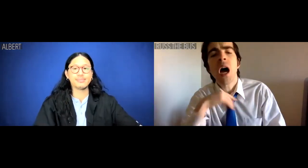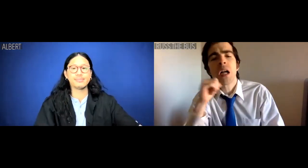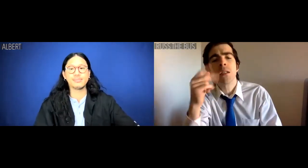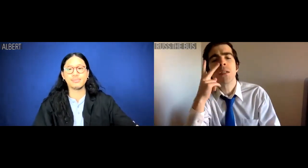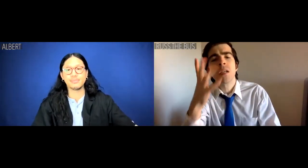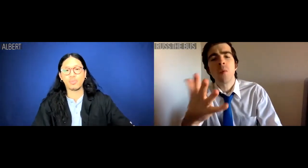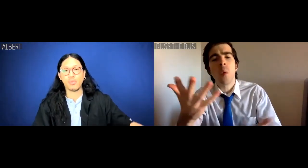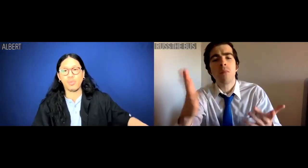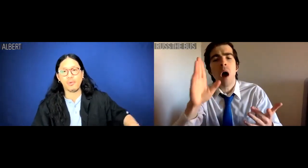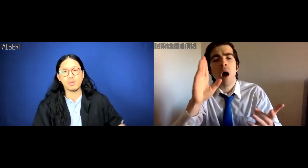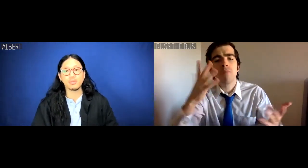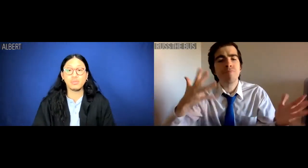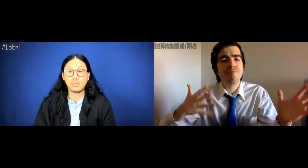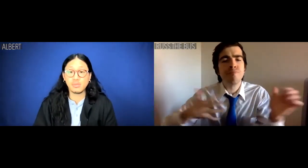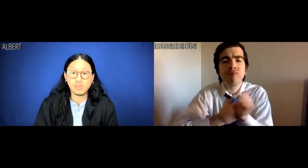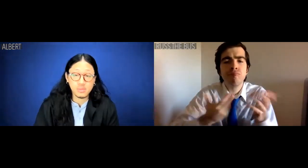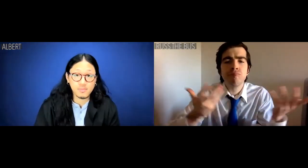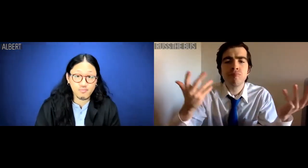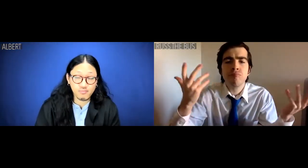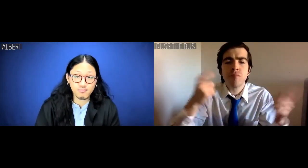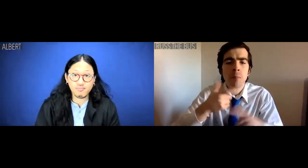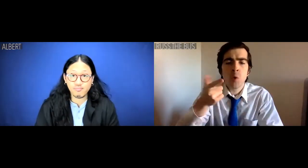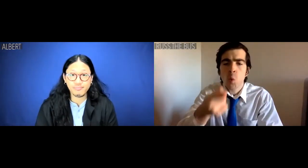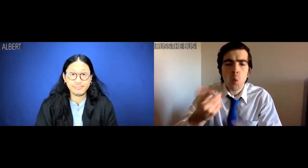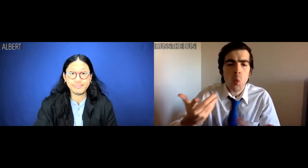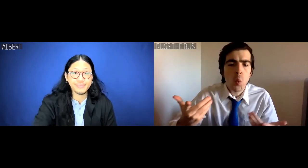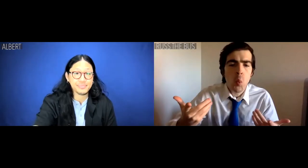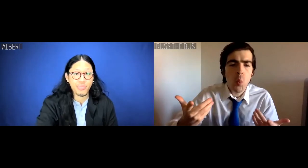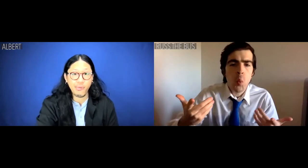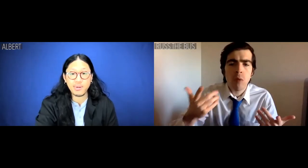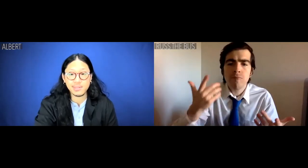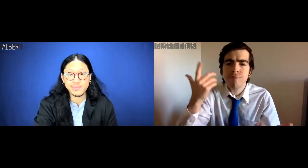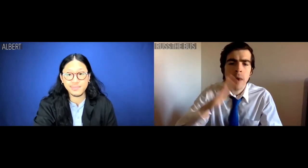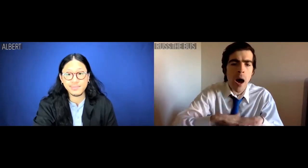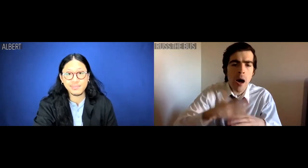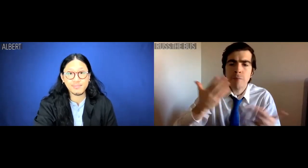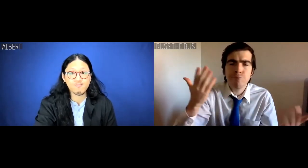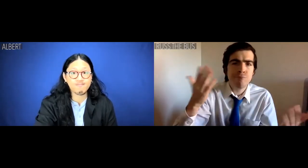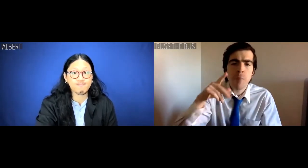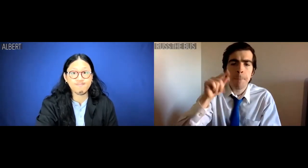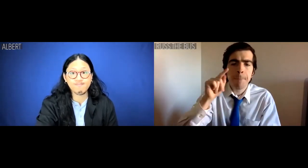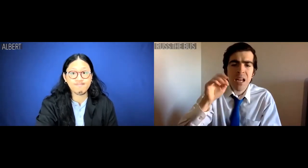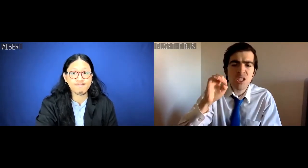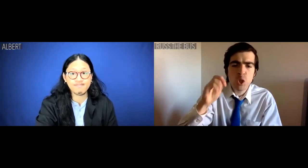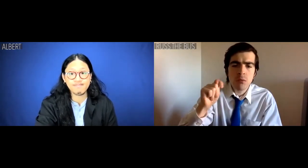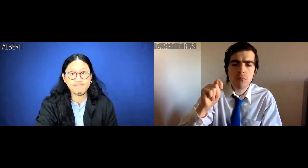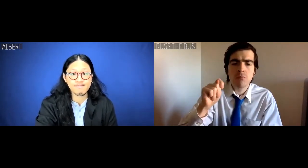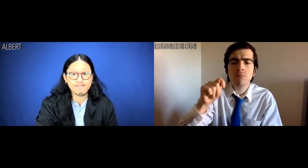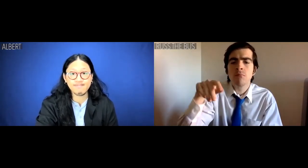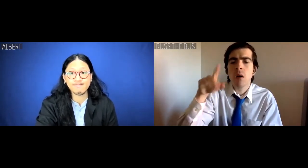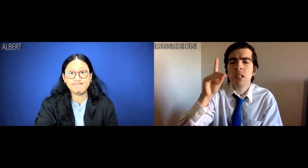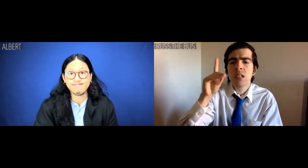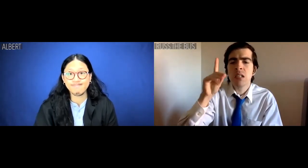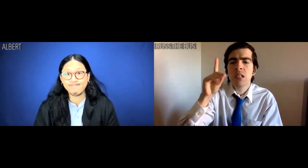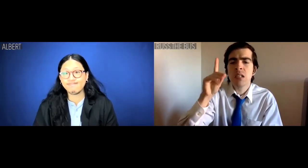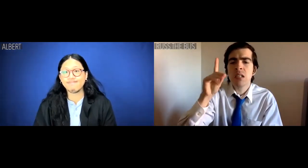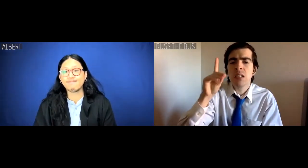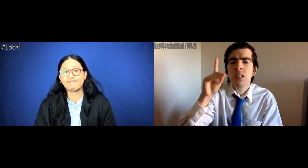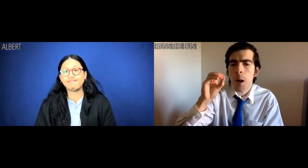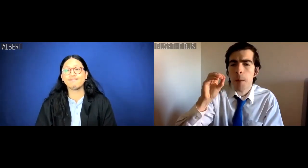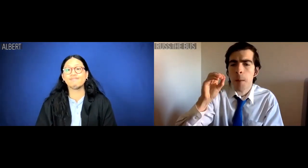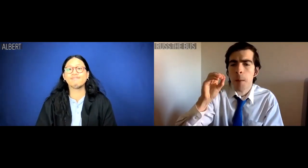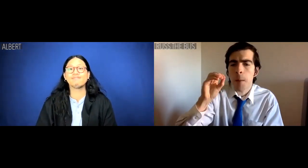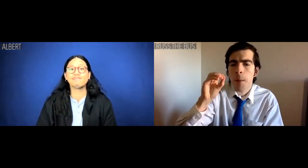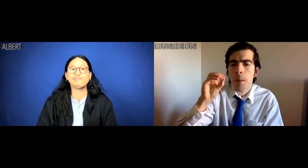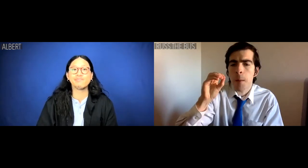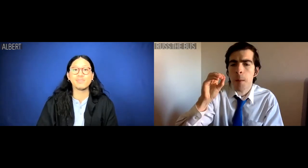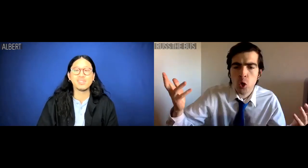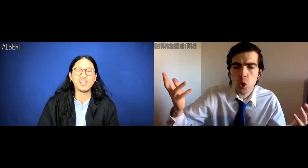I didn't see any updates from you on the patient data compiler.